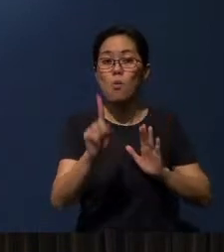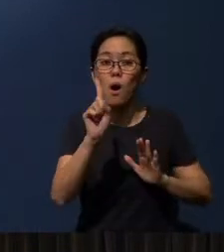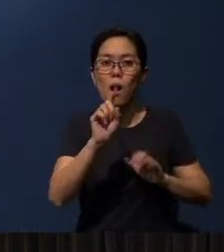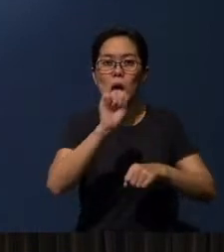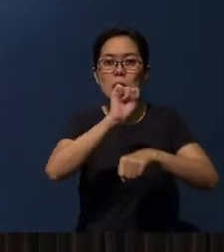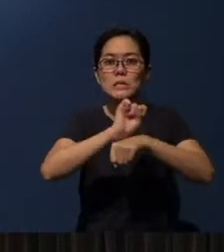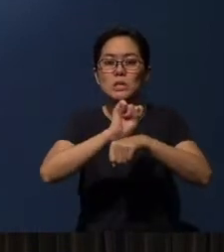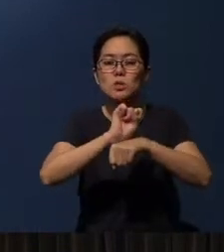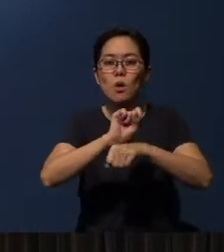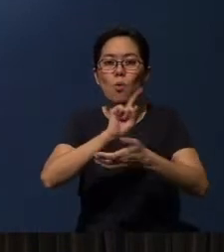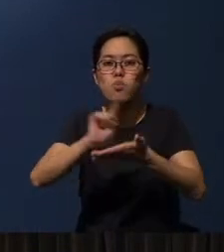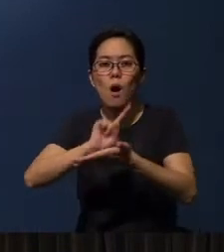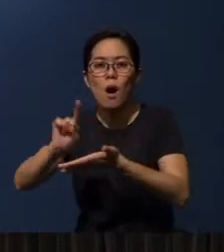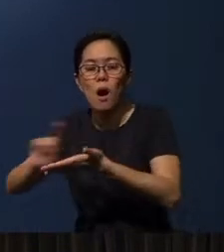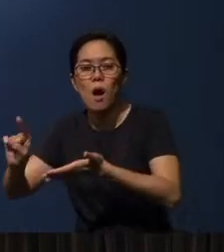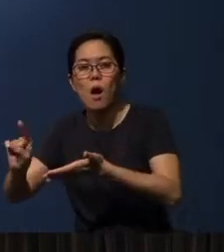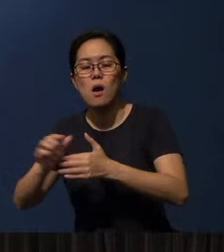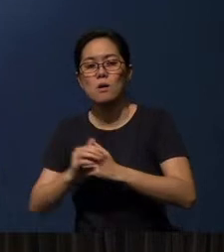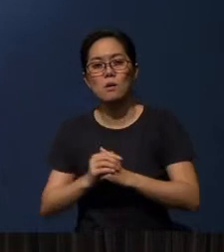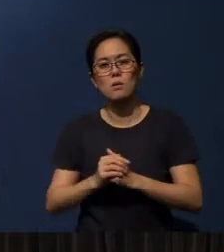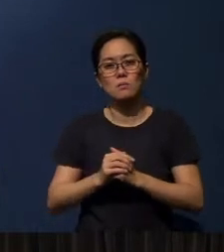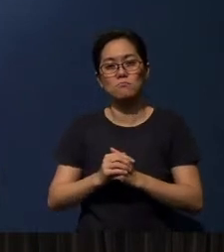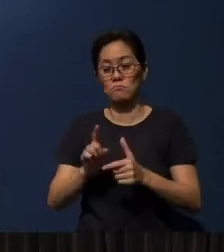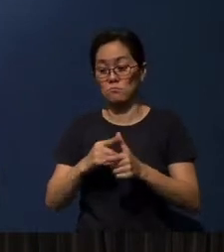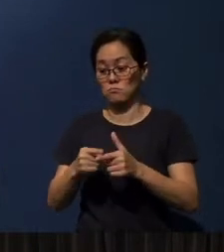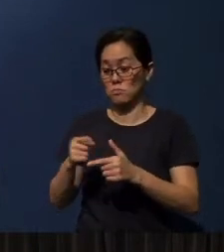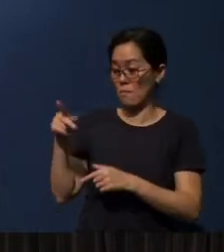And then, finally, Paul when he wrote his letters,